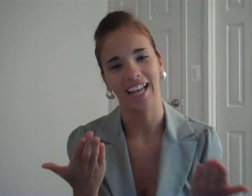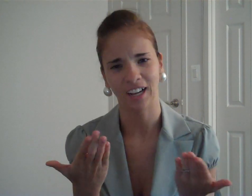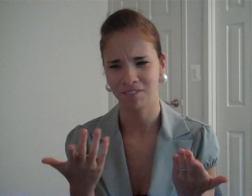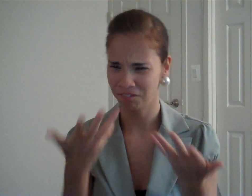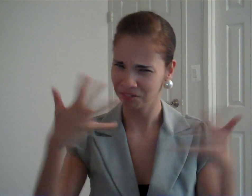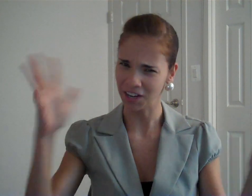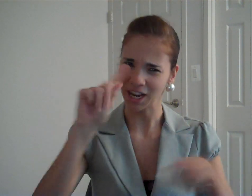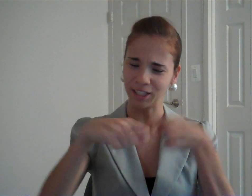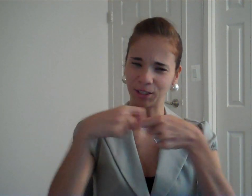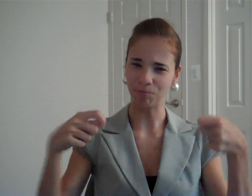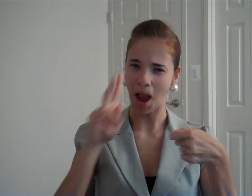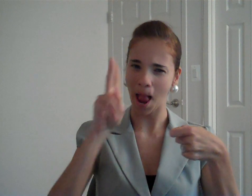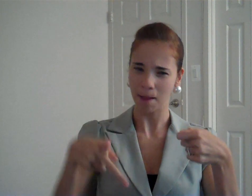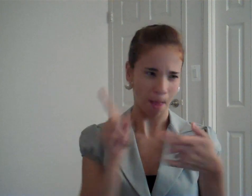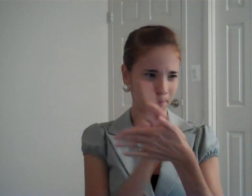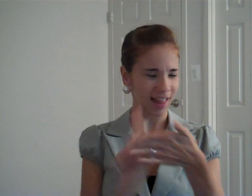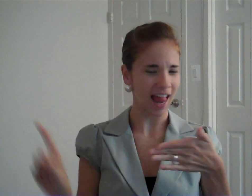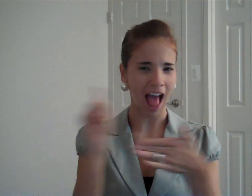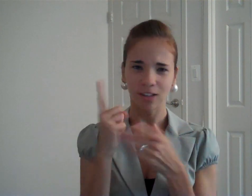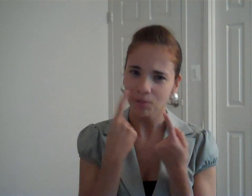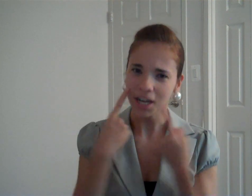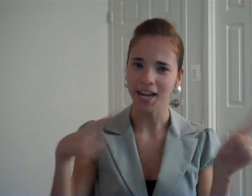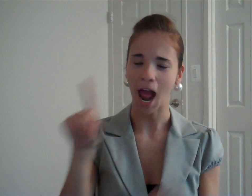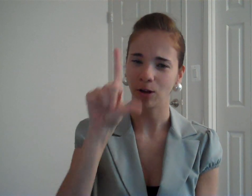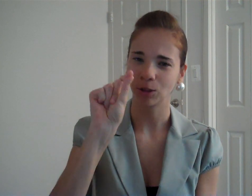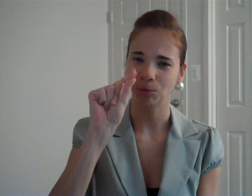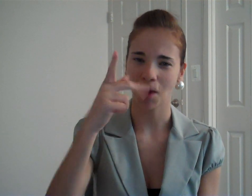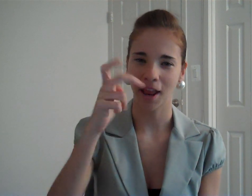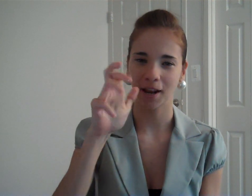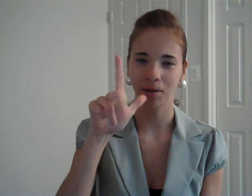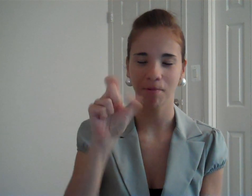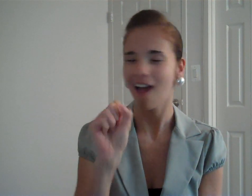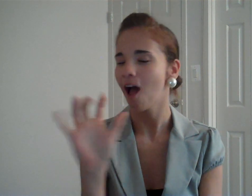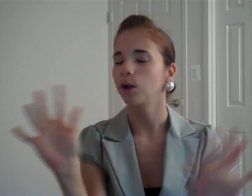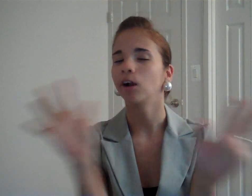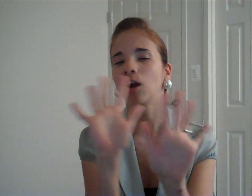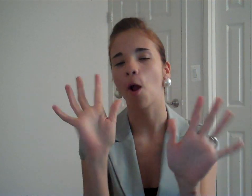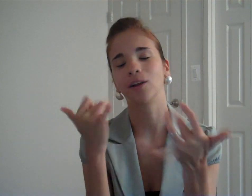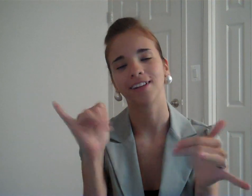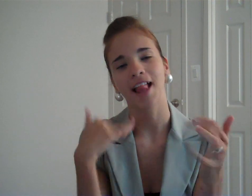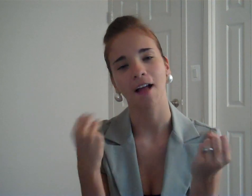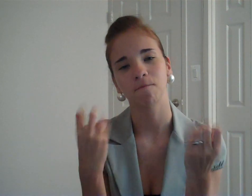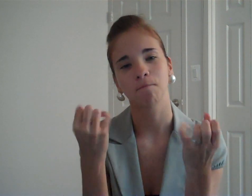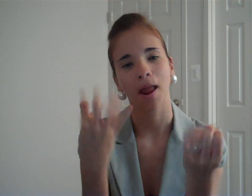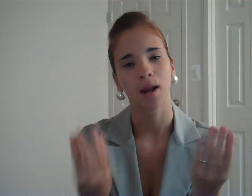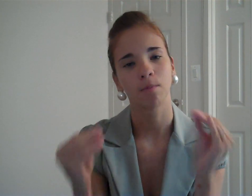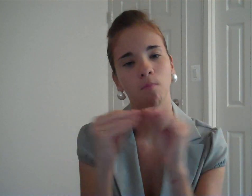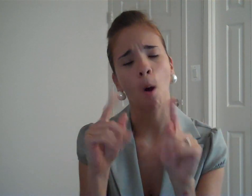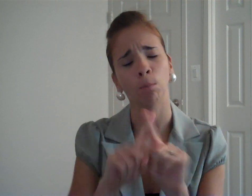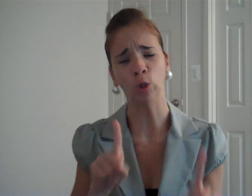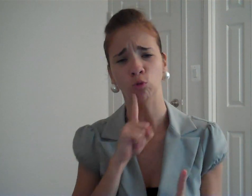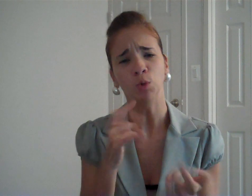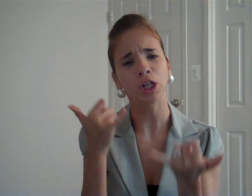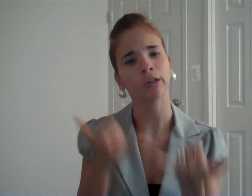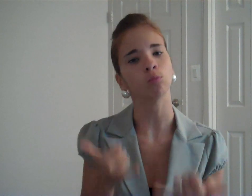that I already wrapped up last week with the 20 Pearls Announcement? No no no...We still have many more to come! But today